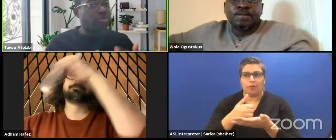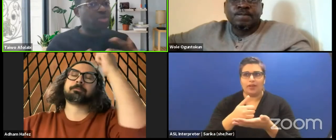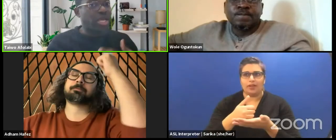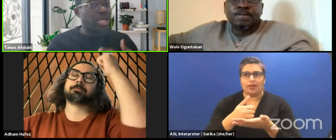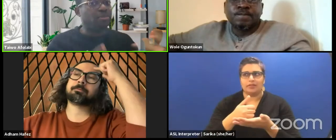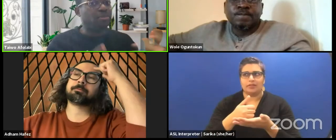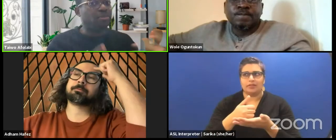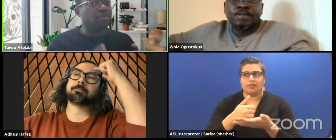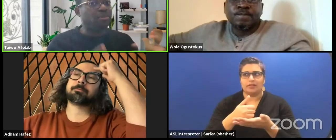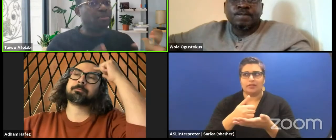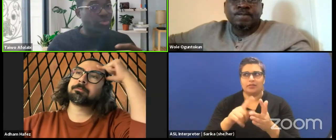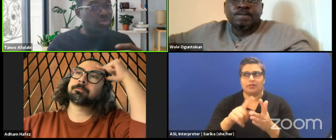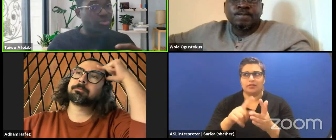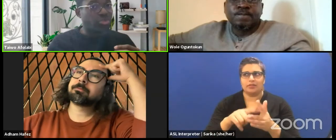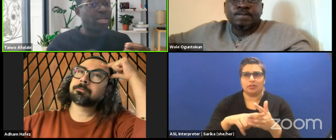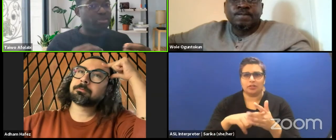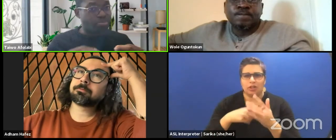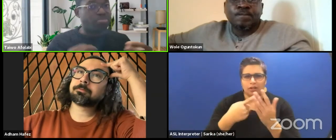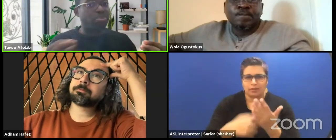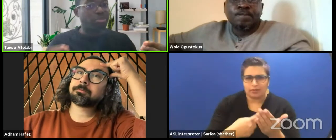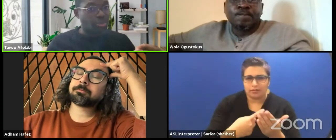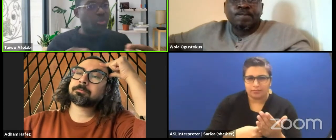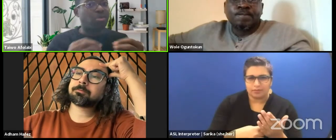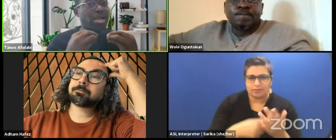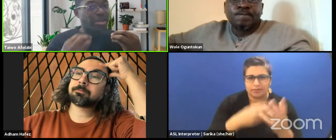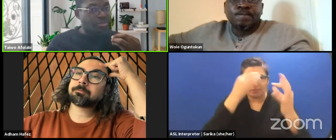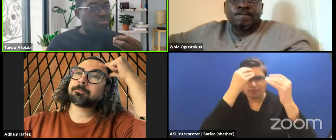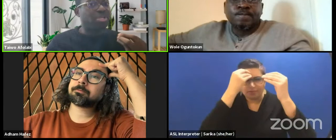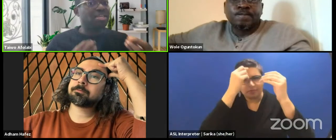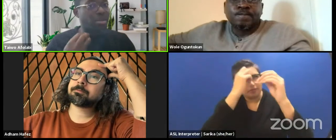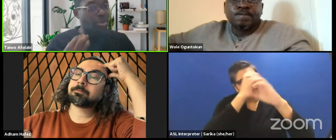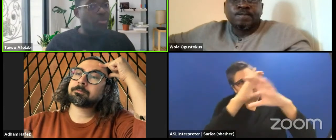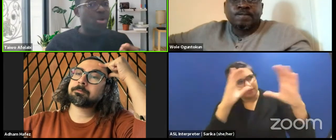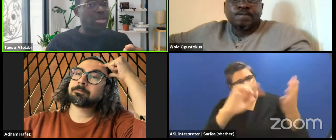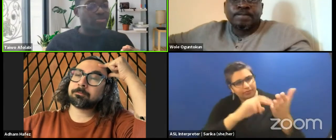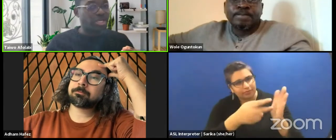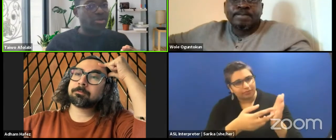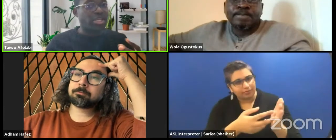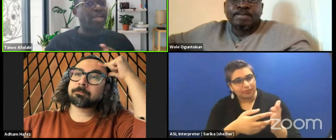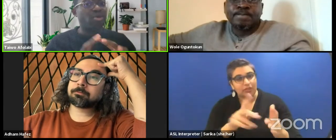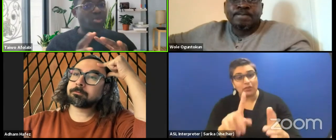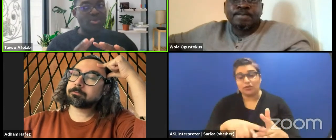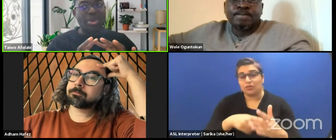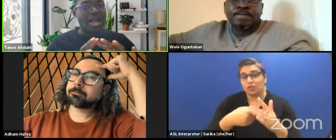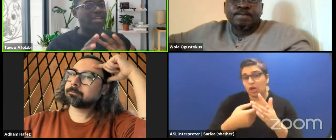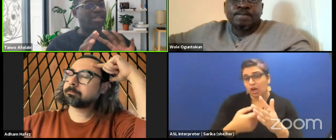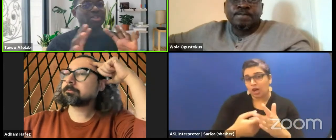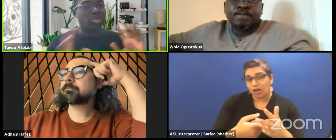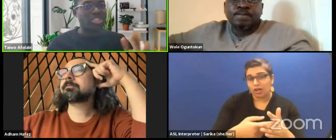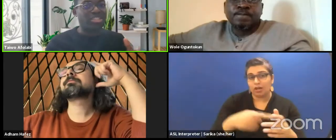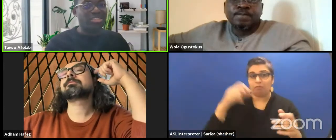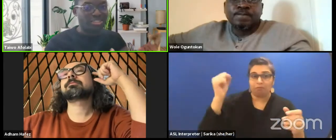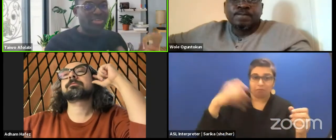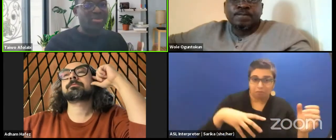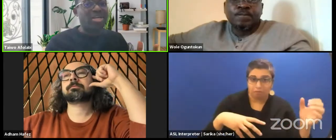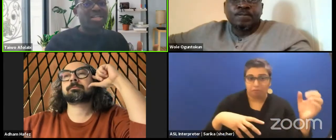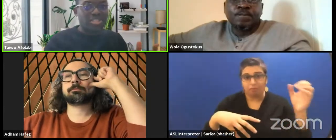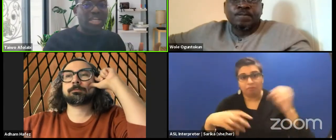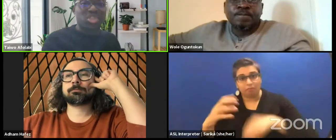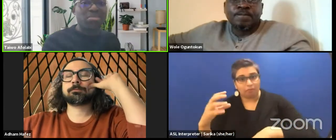You started bringing them up one after the other and I know we had an interesting session